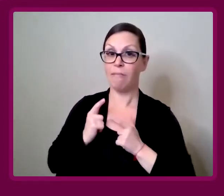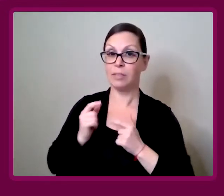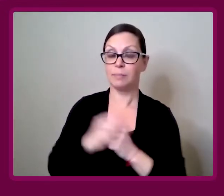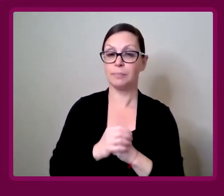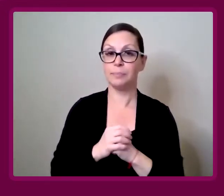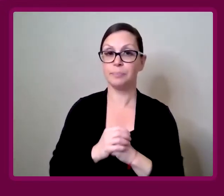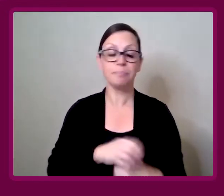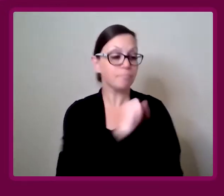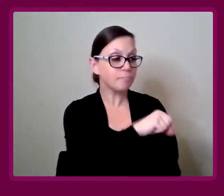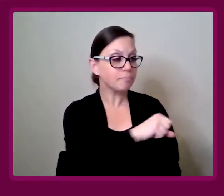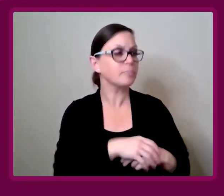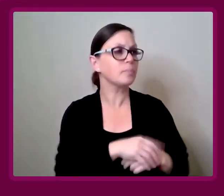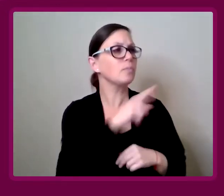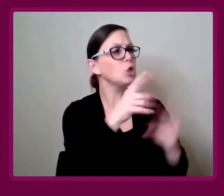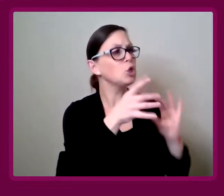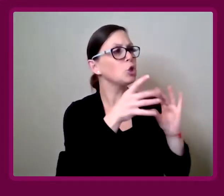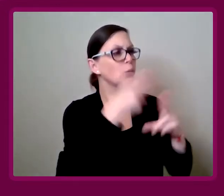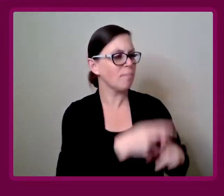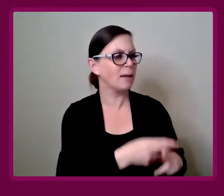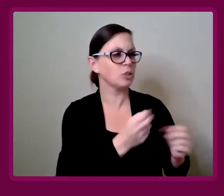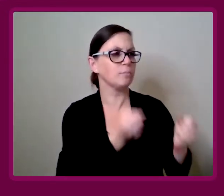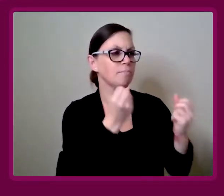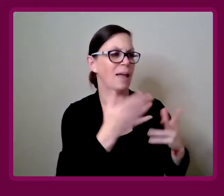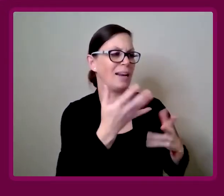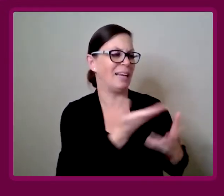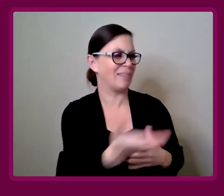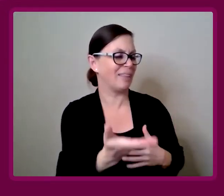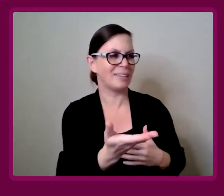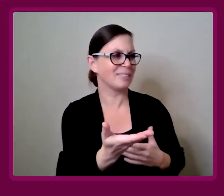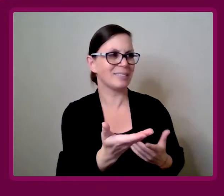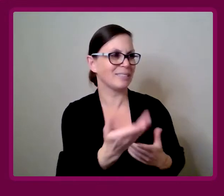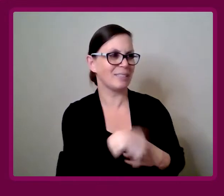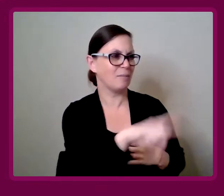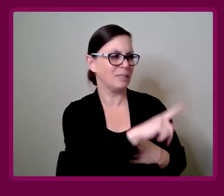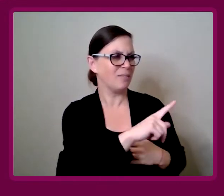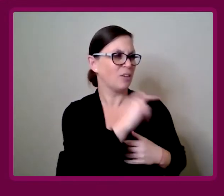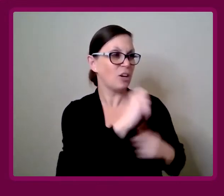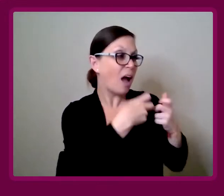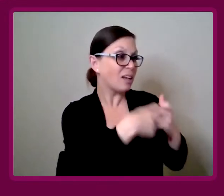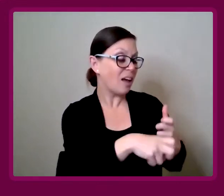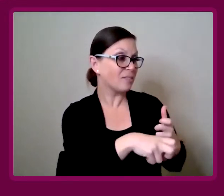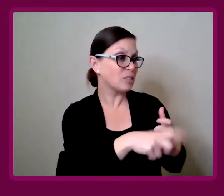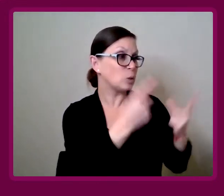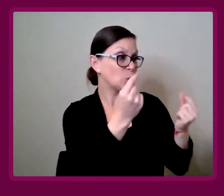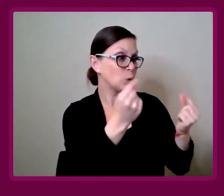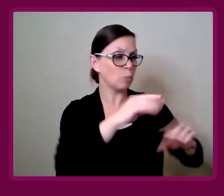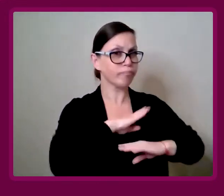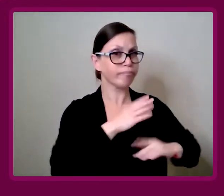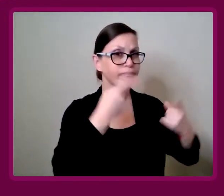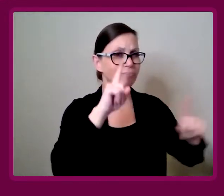lives. Ashley Inkumsah: You mentioned that a lot of these things are not difficult to do.